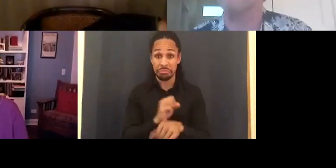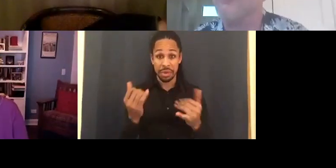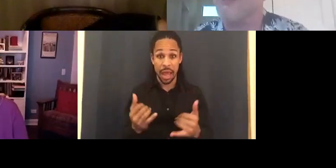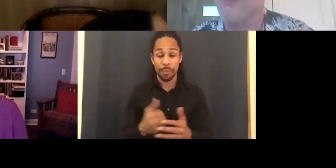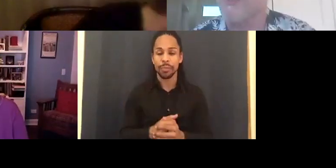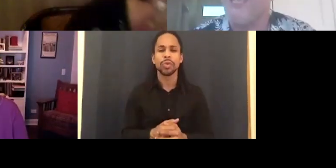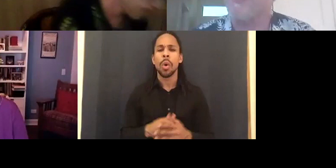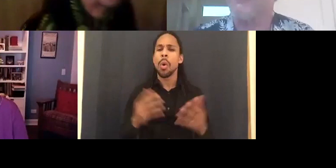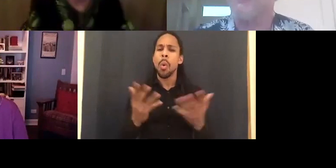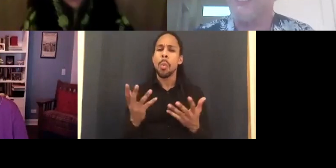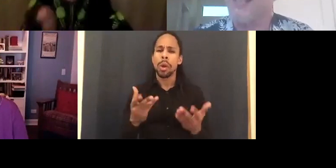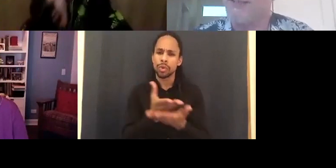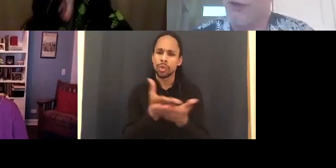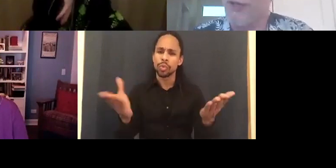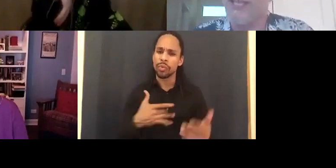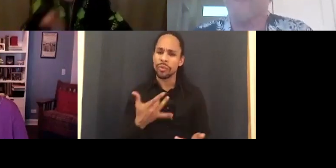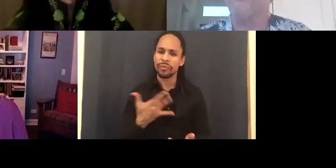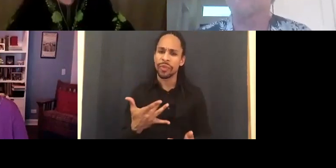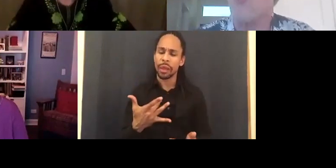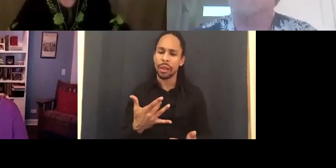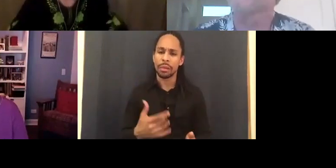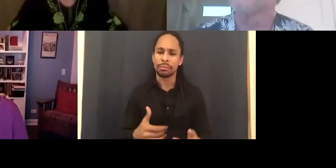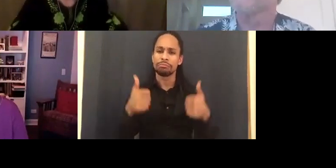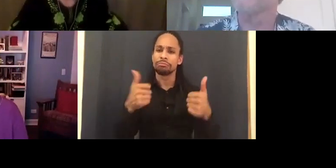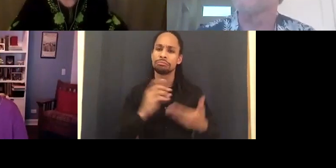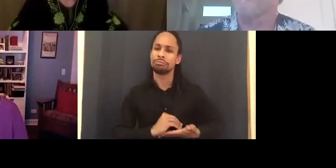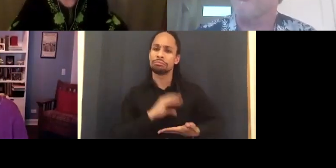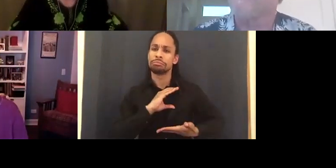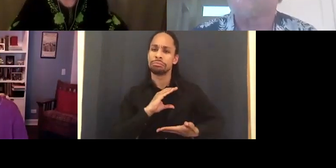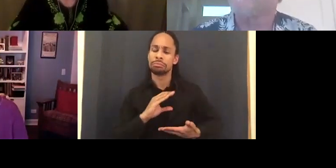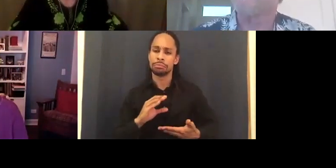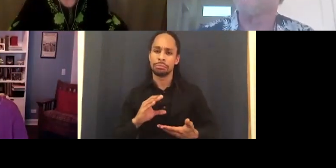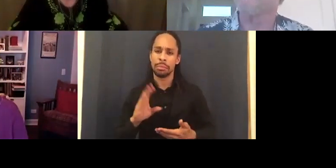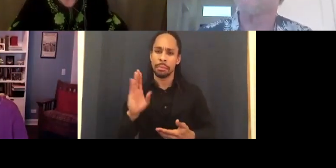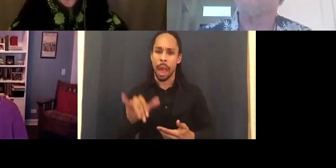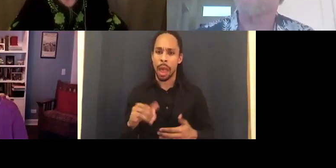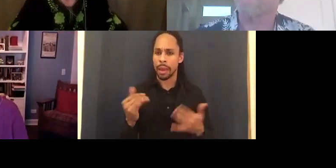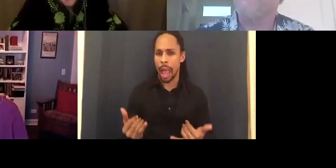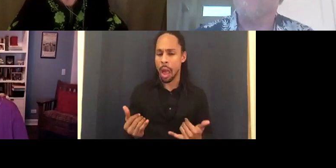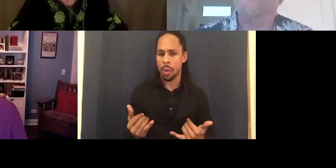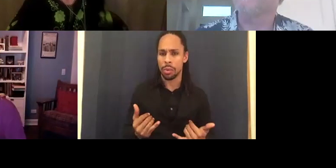in terms of what's happening these days? Anything giving you some hope? Yeah. There is.